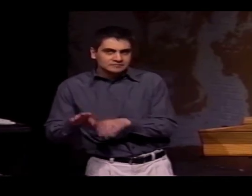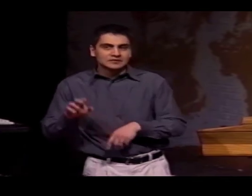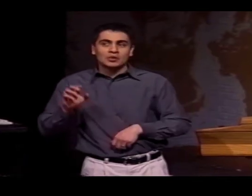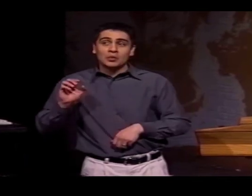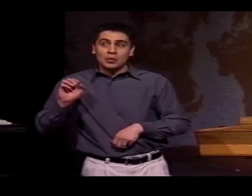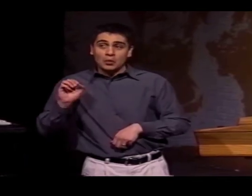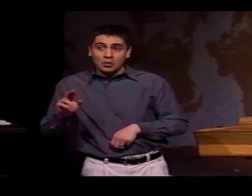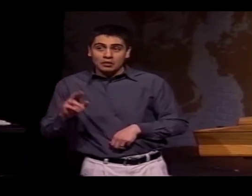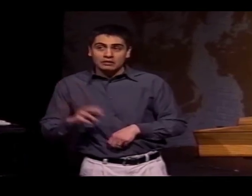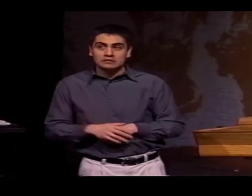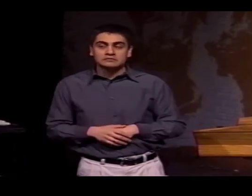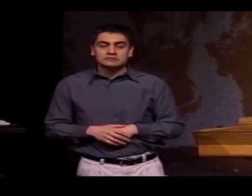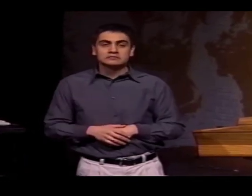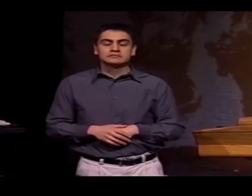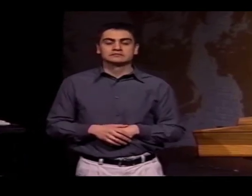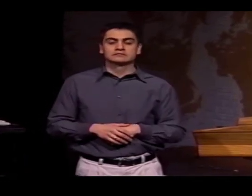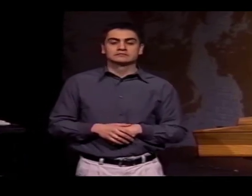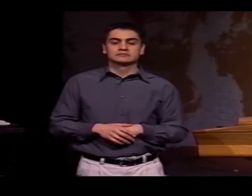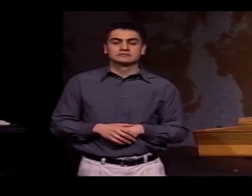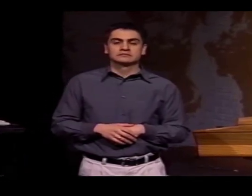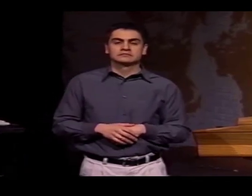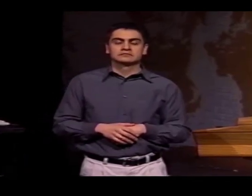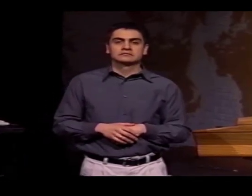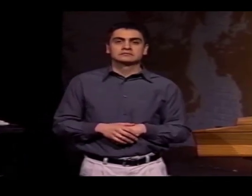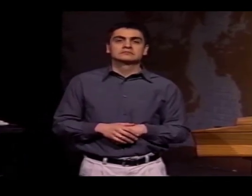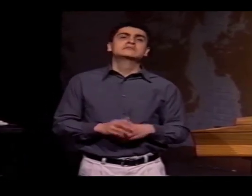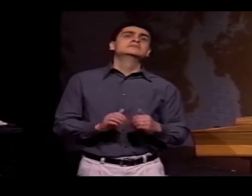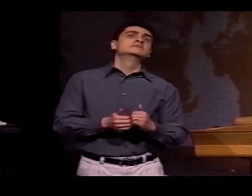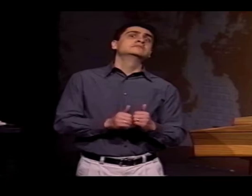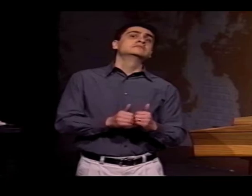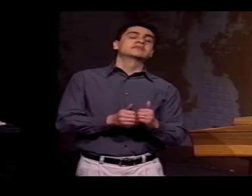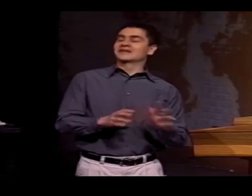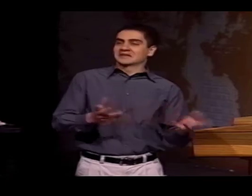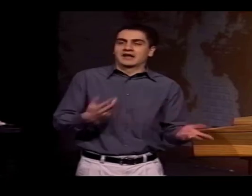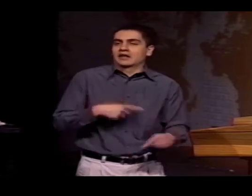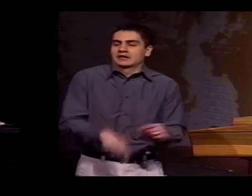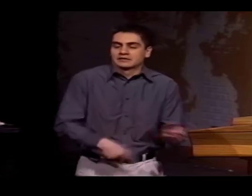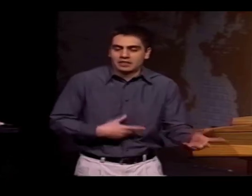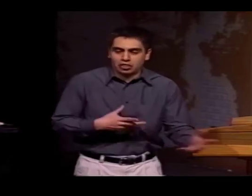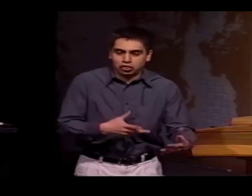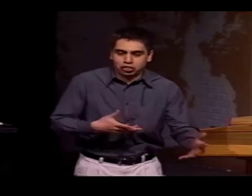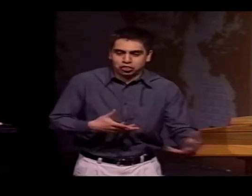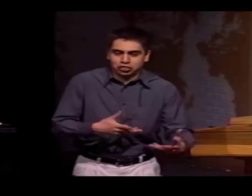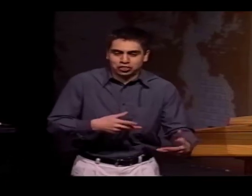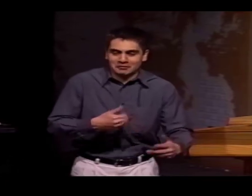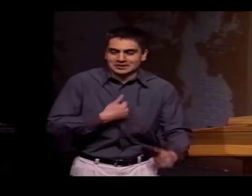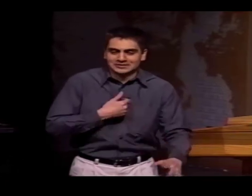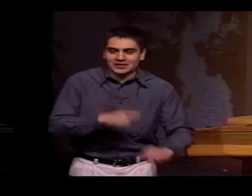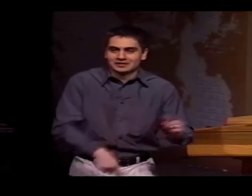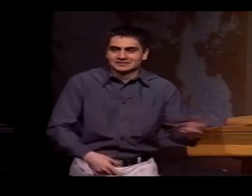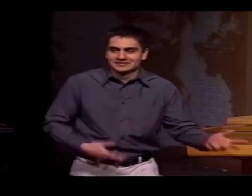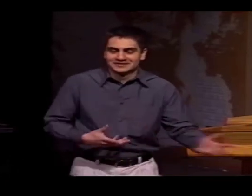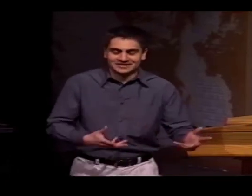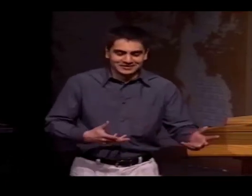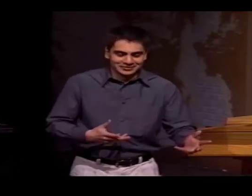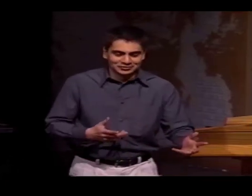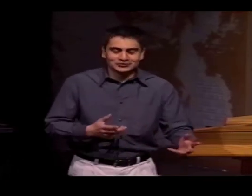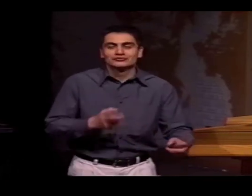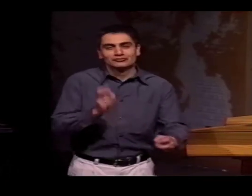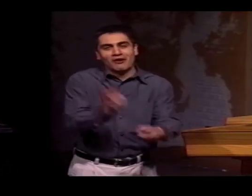LIKE, THEY USE THE NON-MANUAL SIGNALS FROM ASL WITH A MEXICAN SIGN. I CAN'T DO IT THE OTHER WAY. I HAVE NO IDEA. I'M TRYING TO DO IT, AND IT'S NOT WORKING.